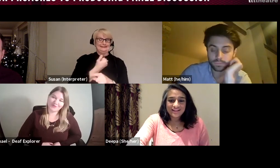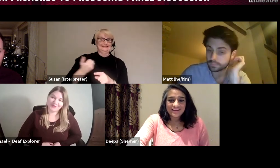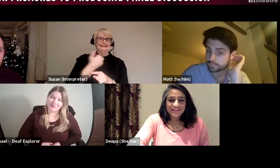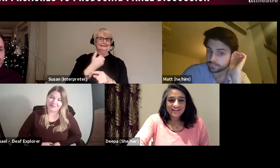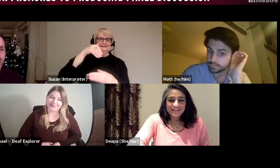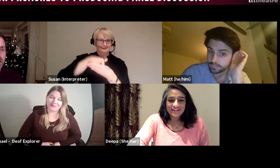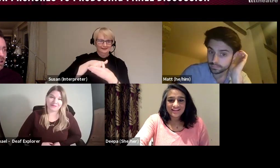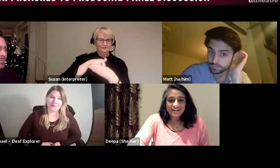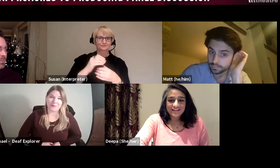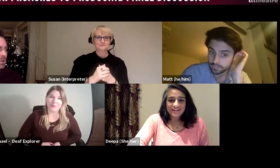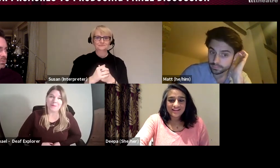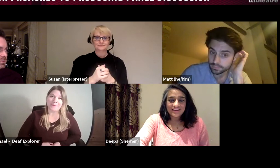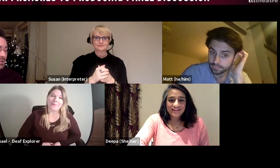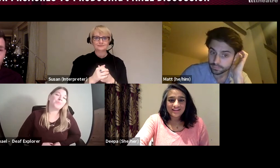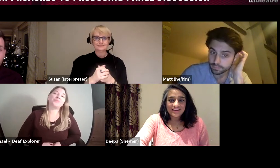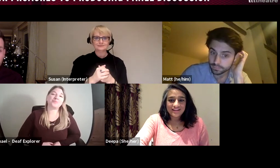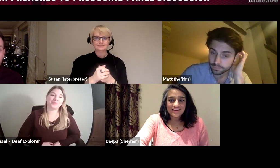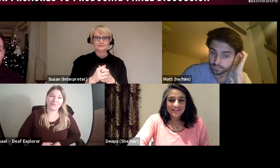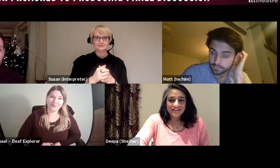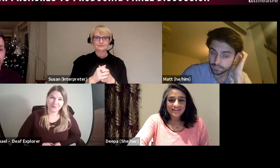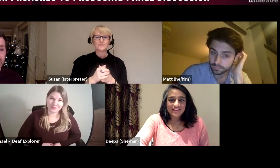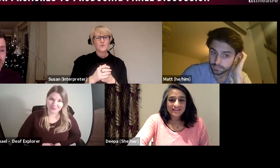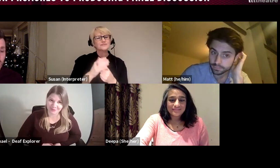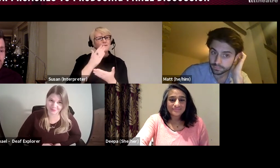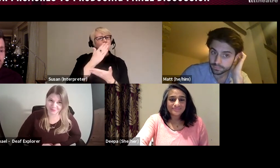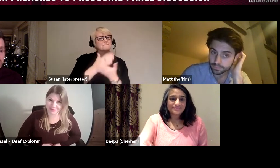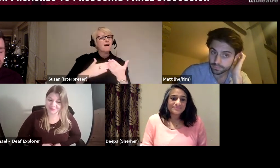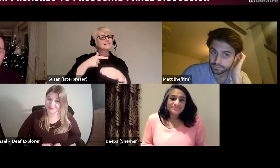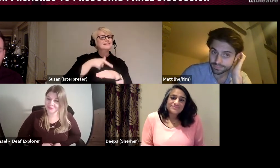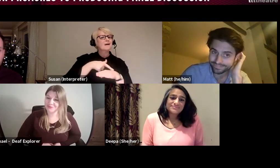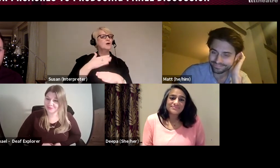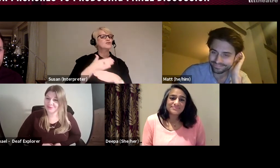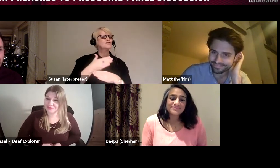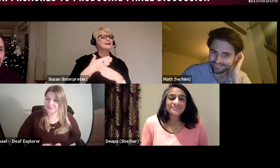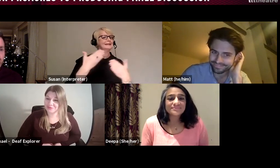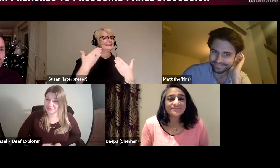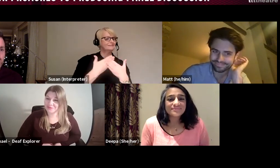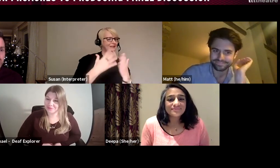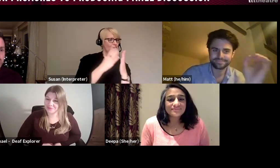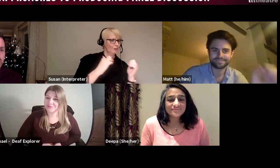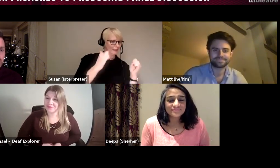that was my part-time career and evenings and weekends, and during the day I was working